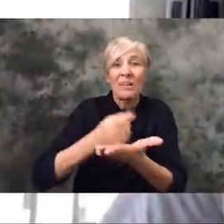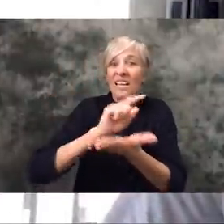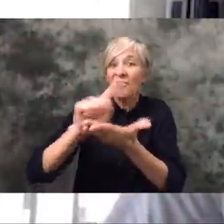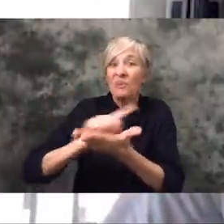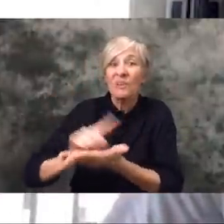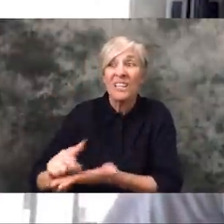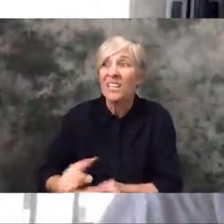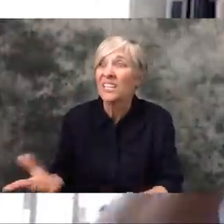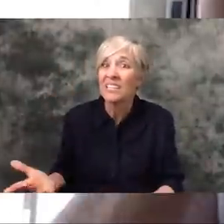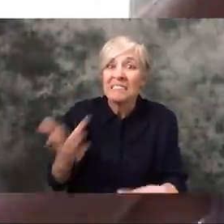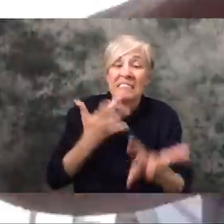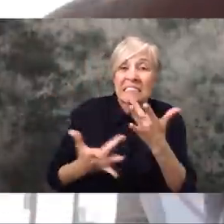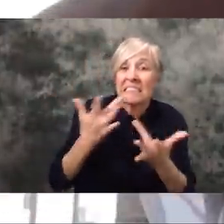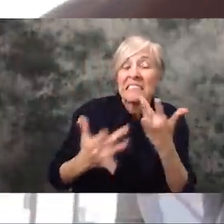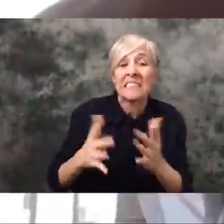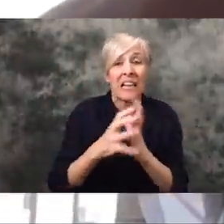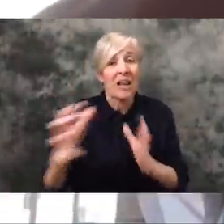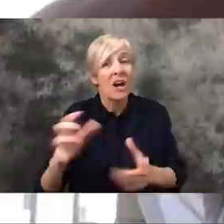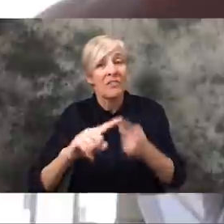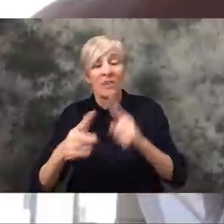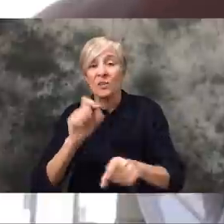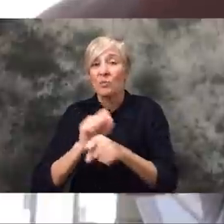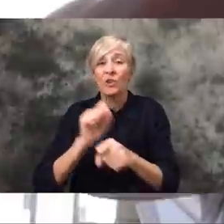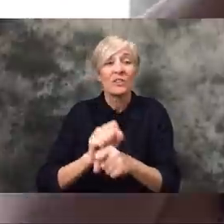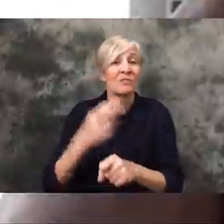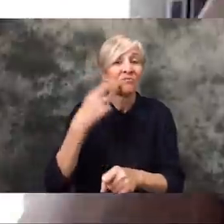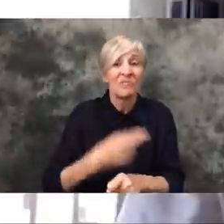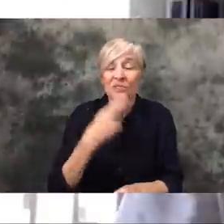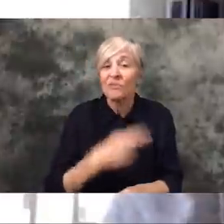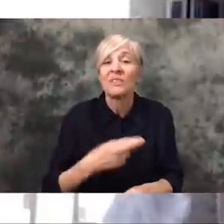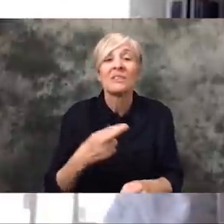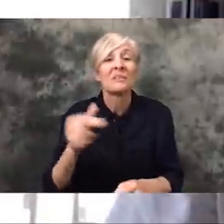know I've got obviously a lot of friends in hospitality. And it's scary because